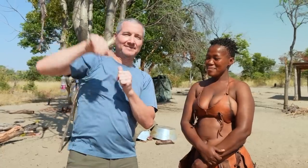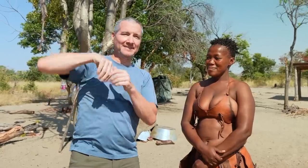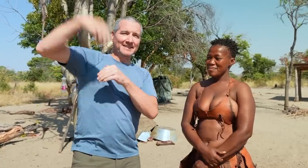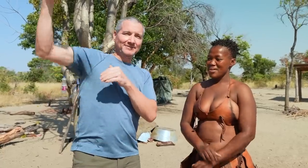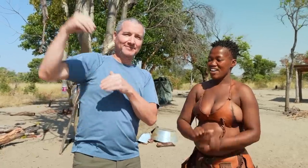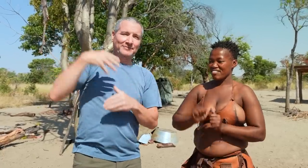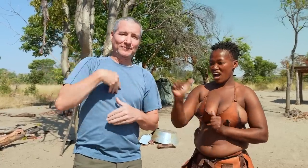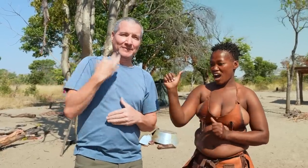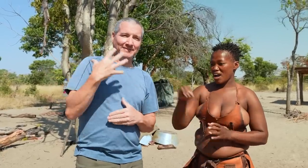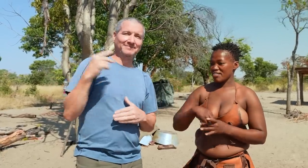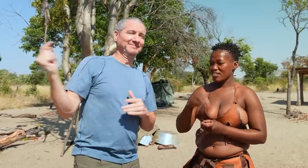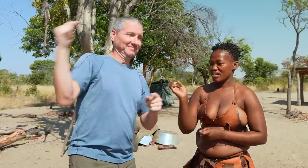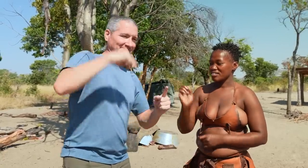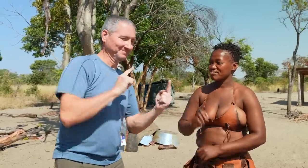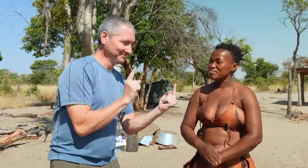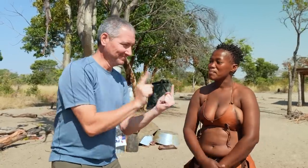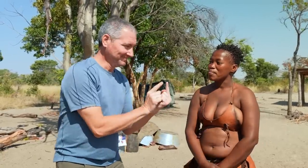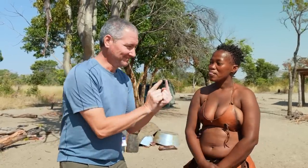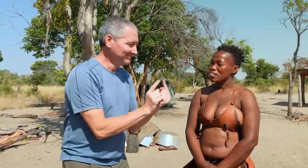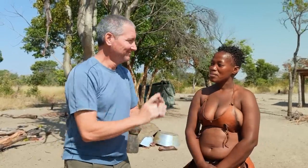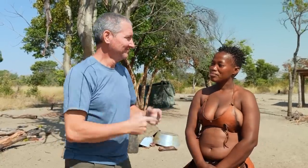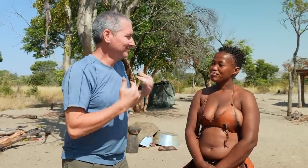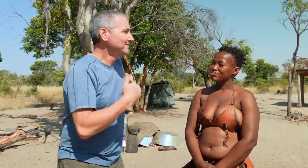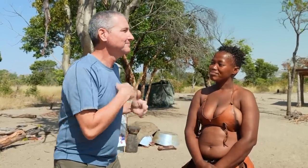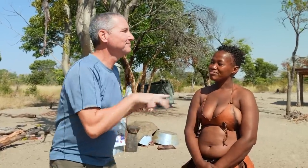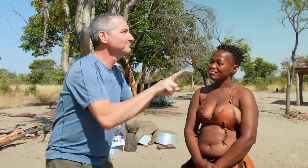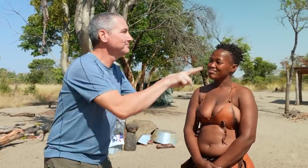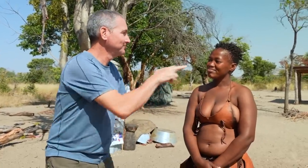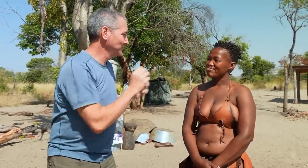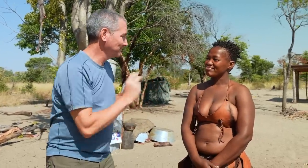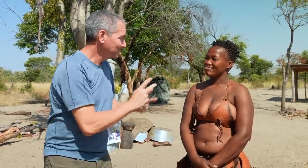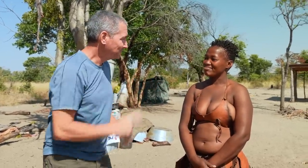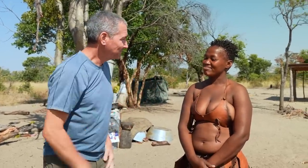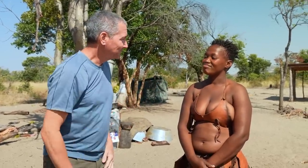those who have traveled from afar. Let’s take a look around, shall we?